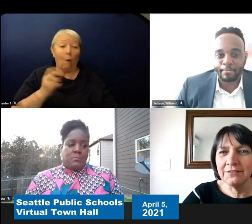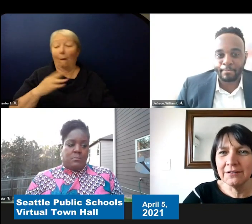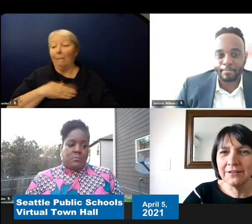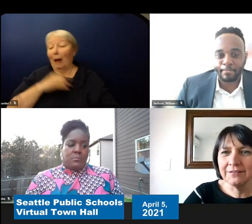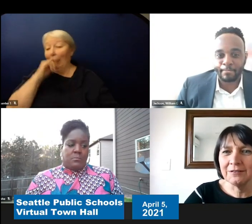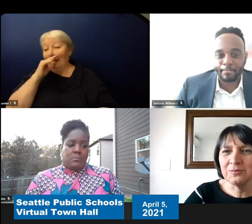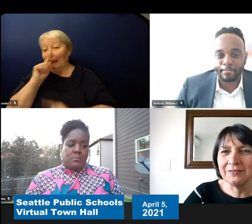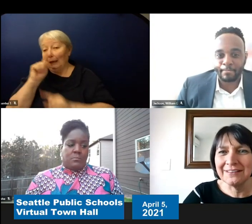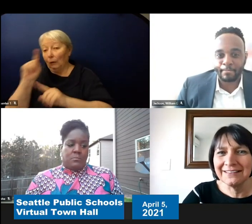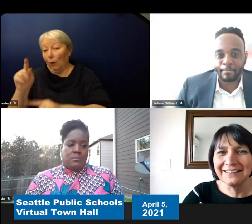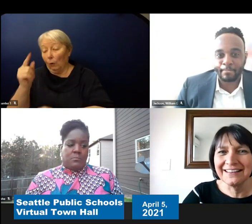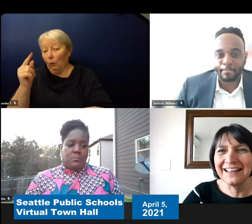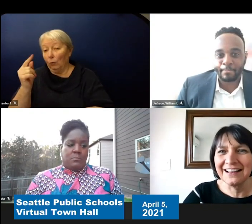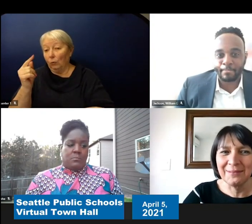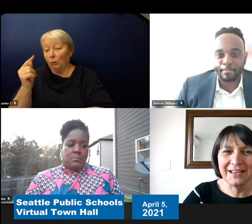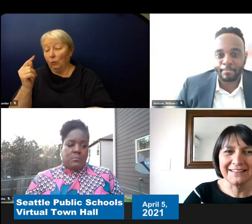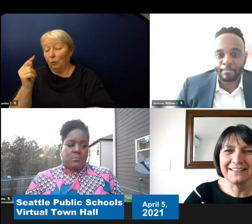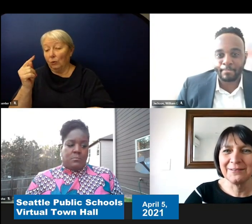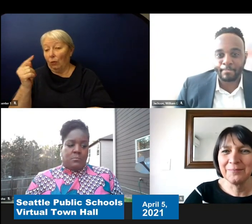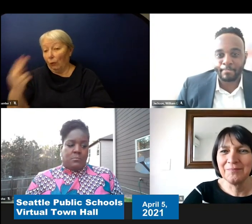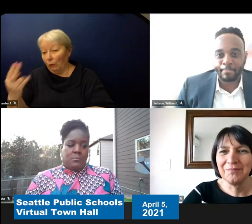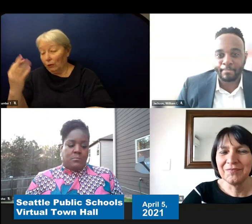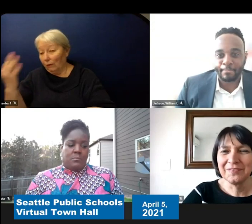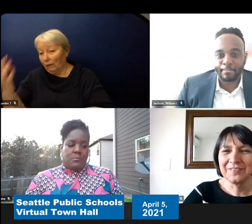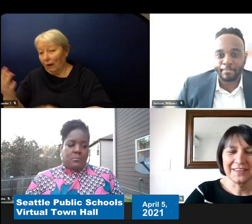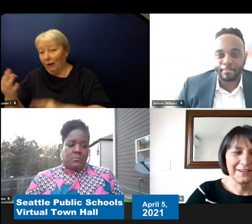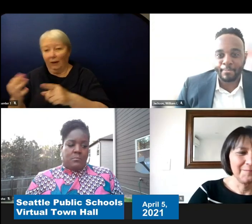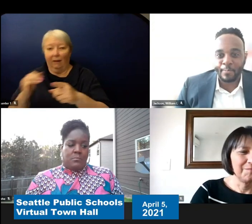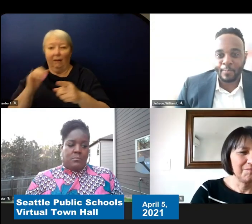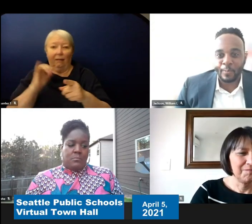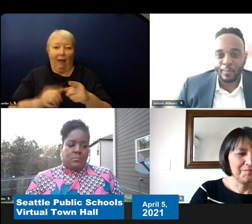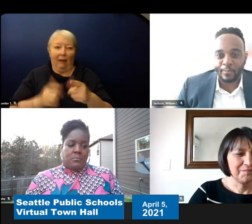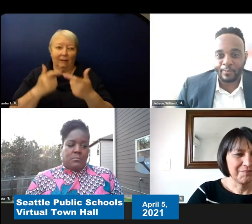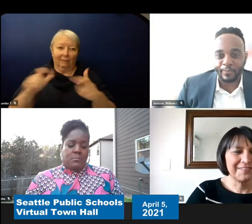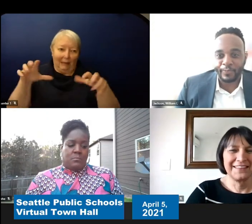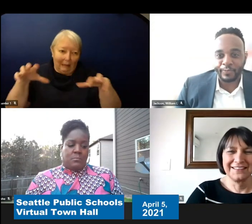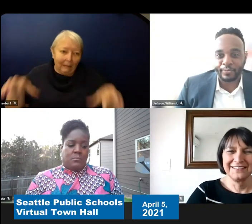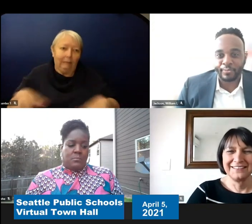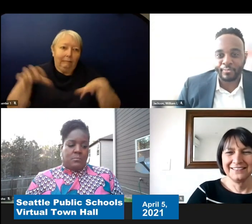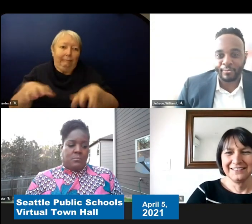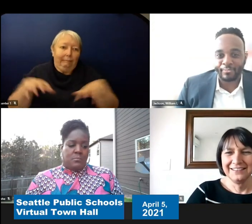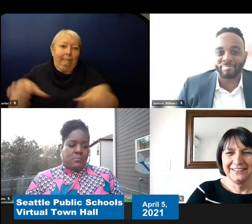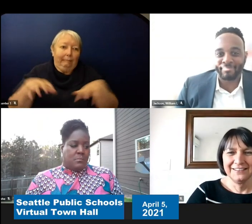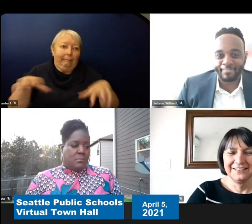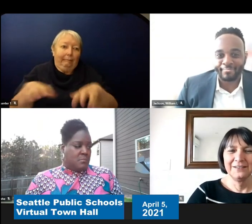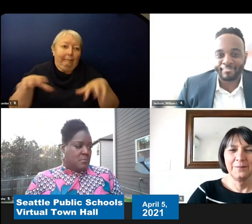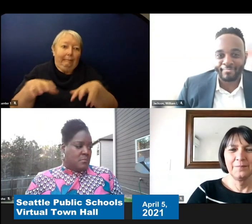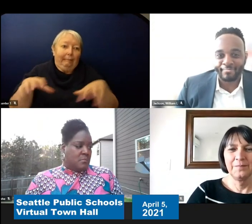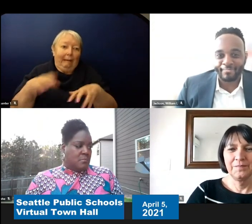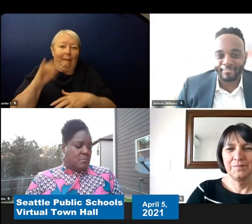Yes so that's going to be a big effort by everybody. So we really I know there's a lot of people that are sort